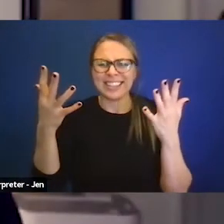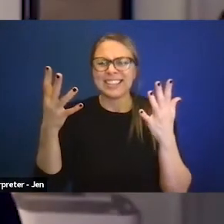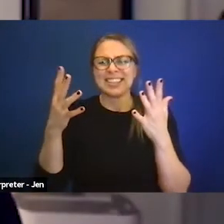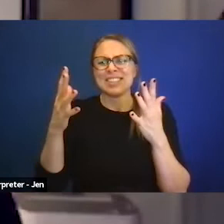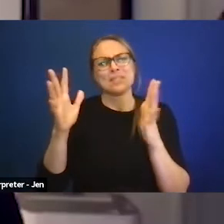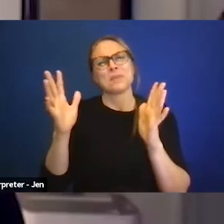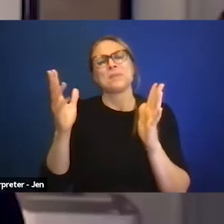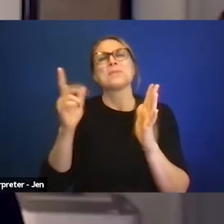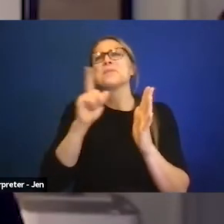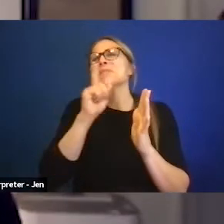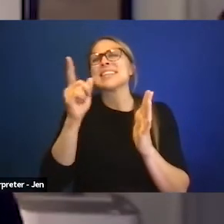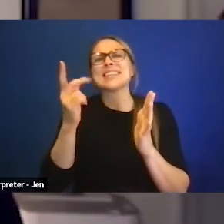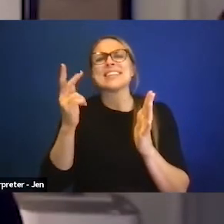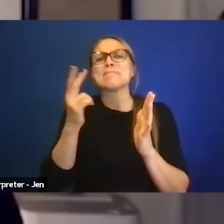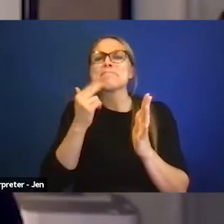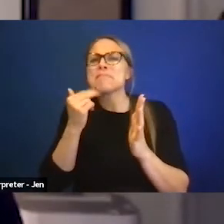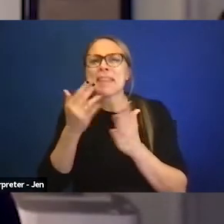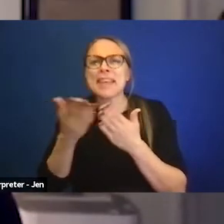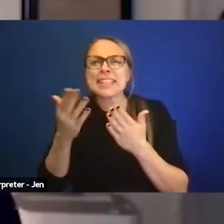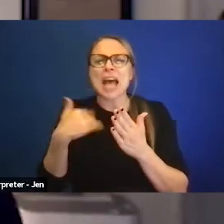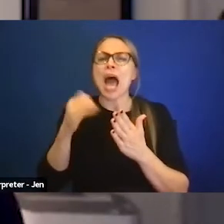that I will definitely be mentioning